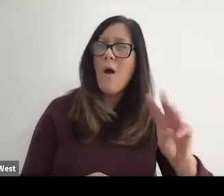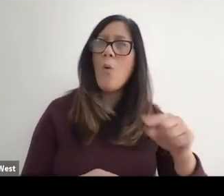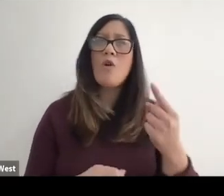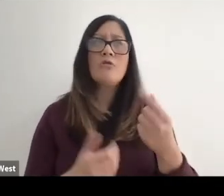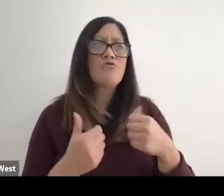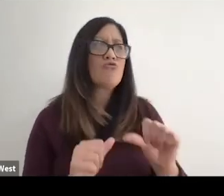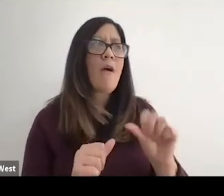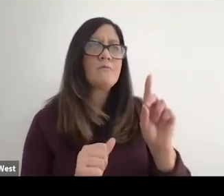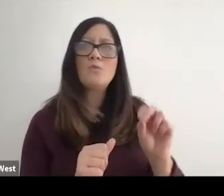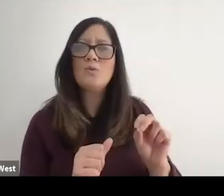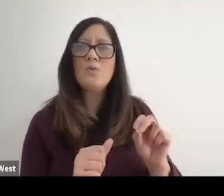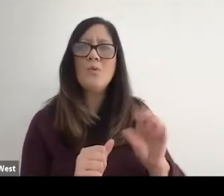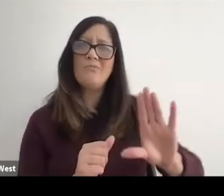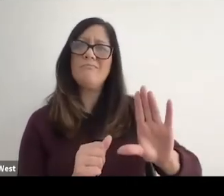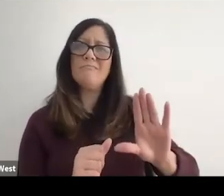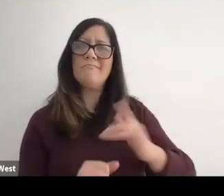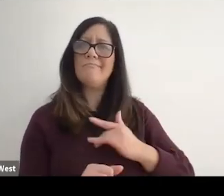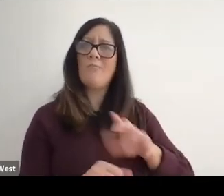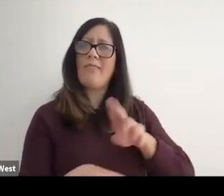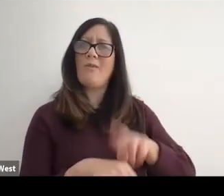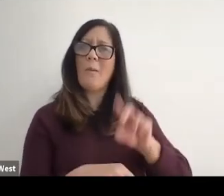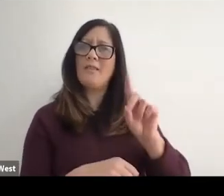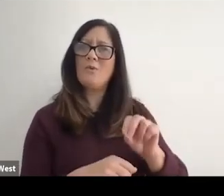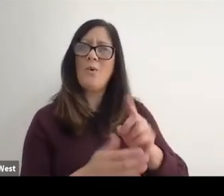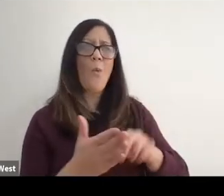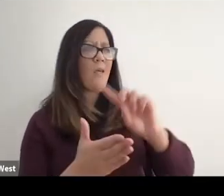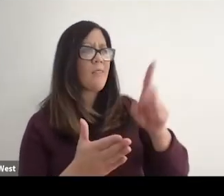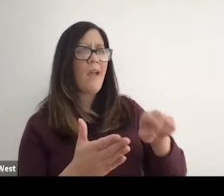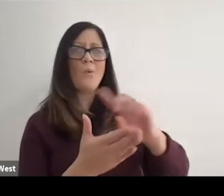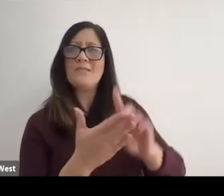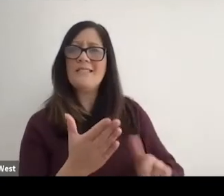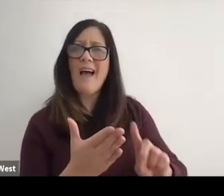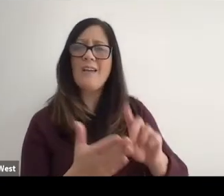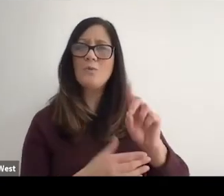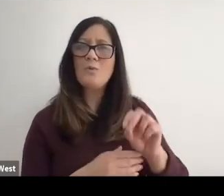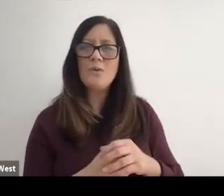Or is it there just trying to do it there normally doing what they were designed to do.